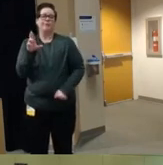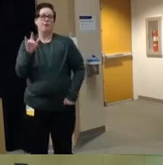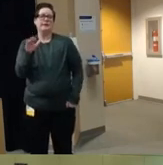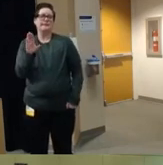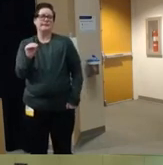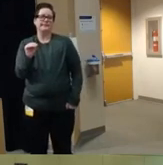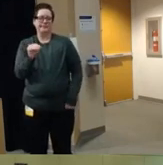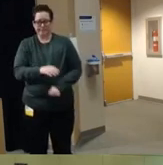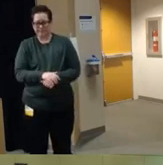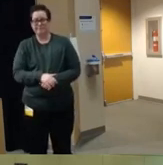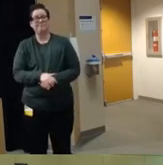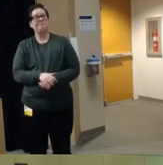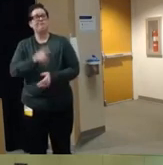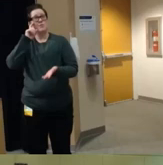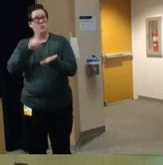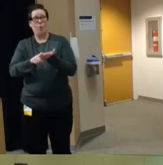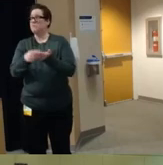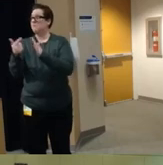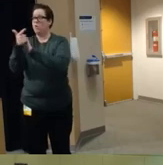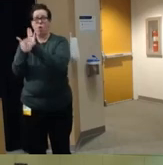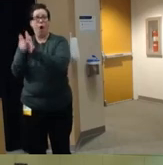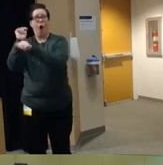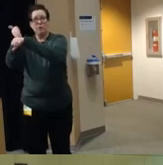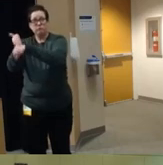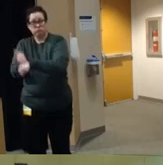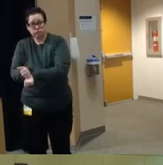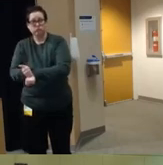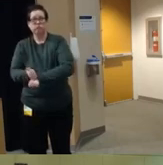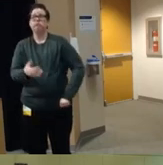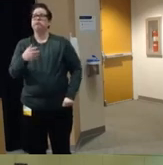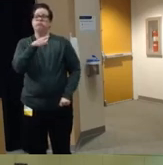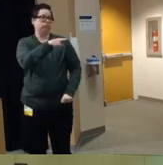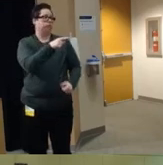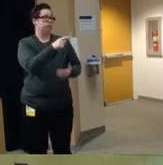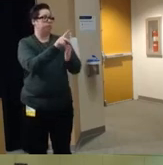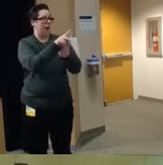the policies that are implemented and the types of policies that are not implemented um as well